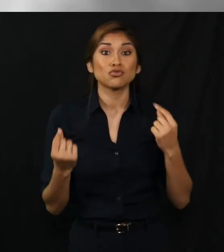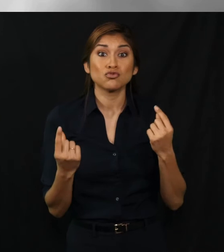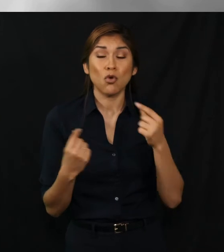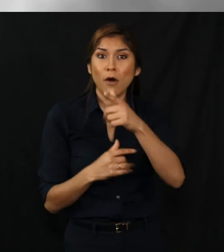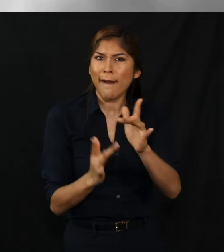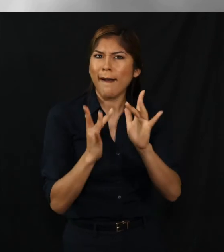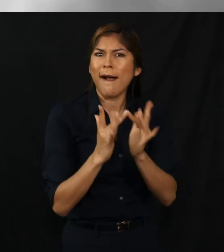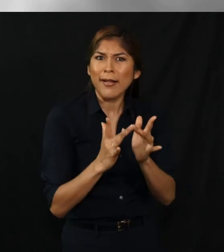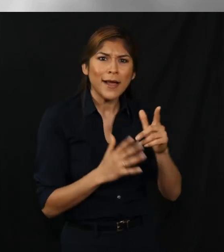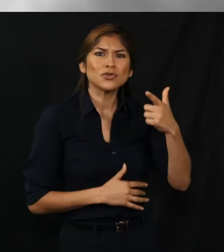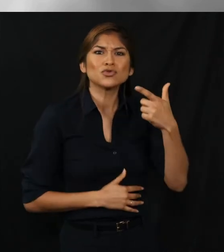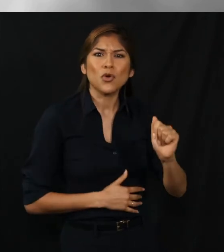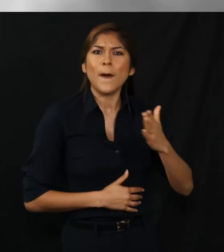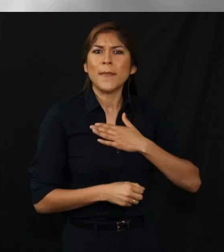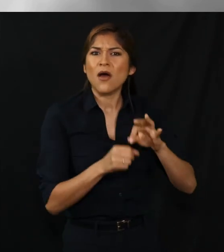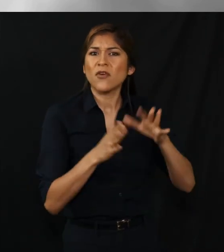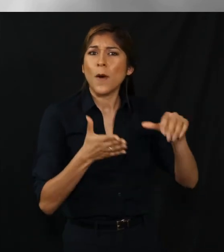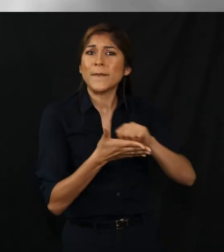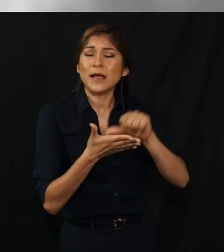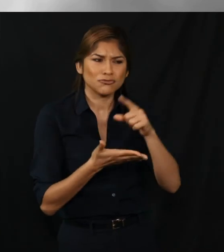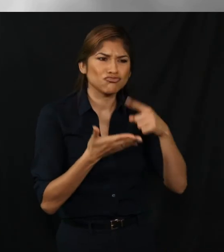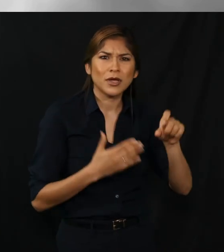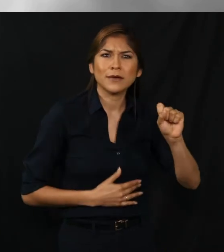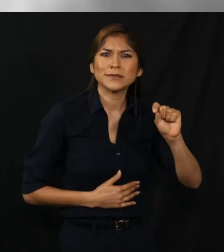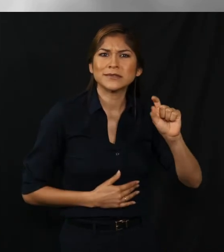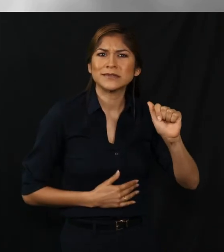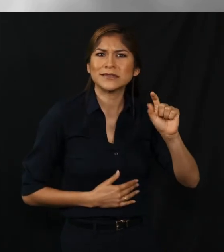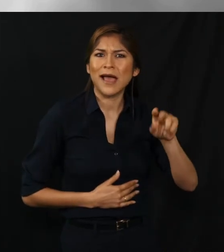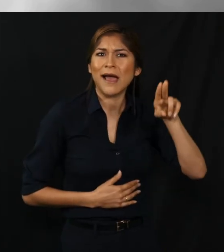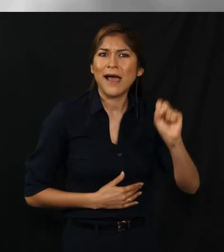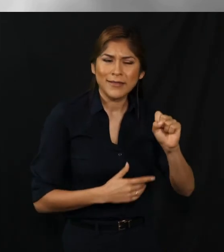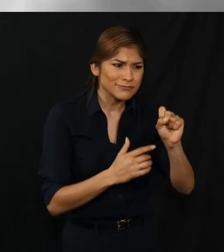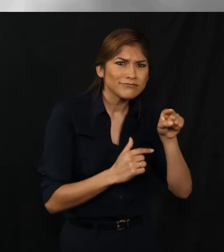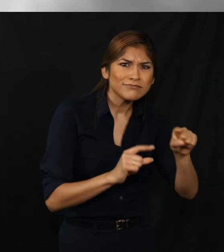After you return your ballot you can go back to Georgia My Voter Page and